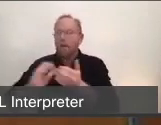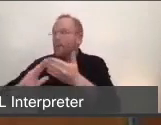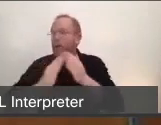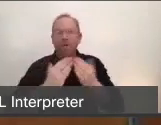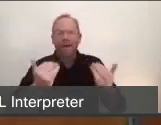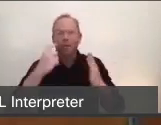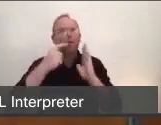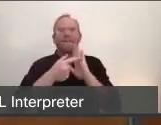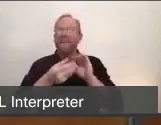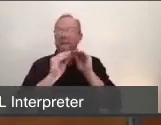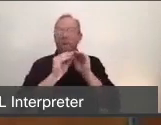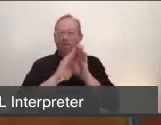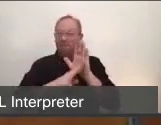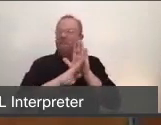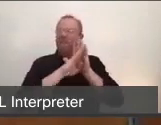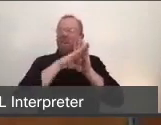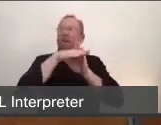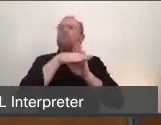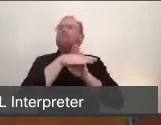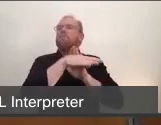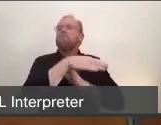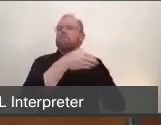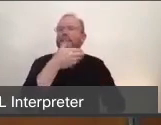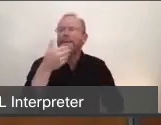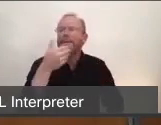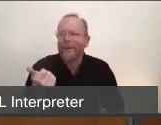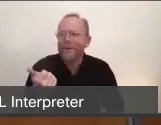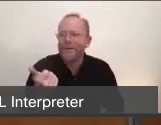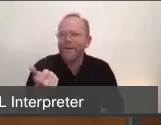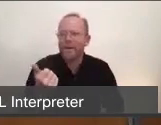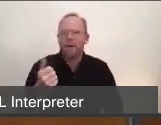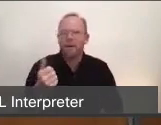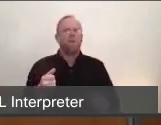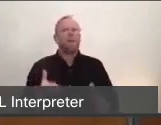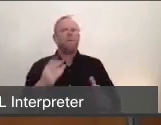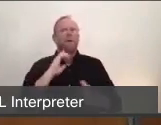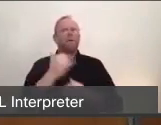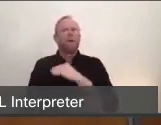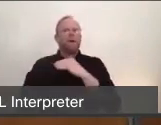We are putting ourselves and our entire County in a better position to begin a return to normal